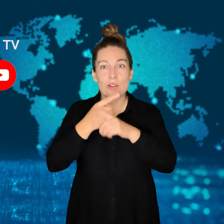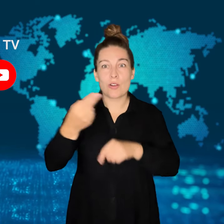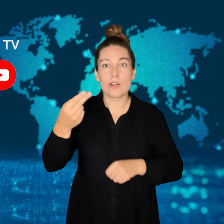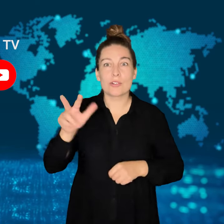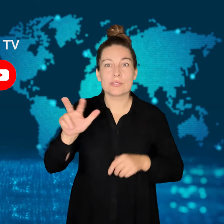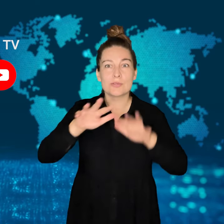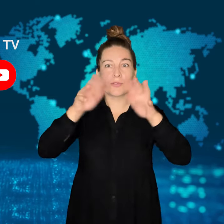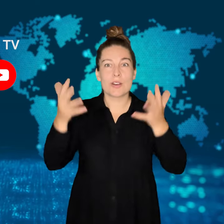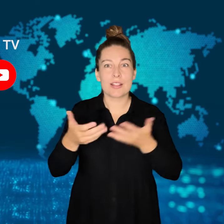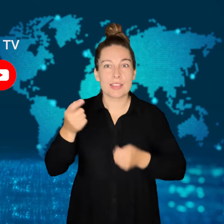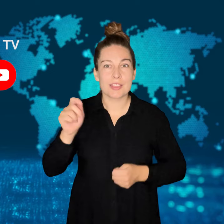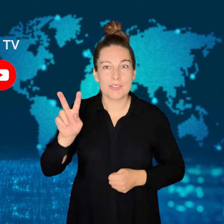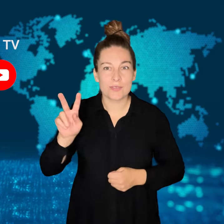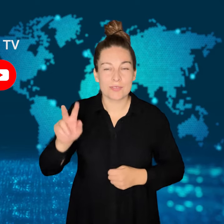to get new video updates!